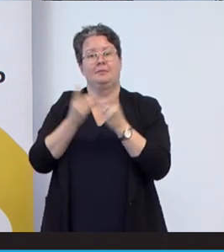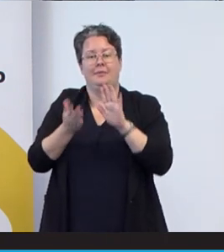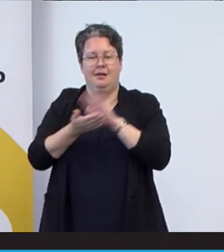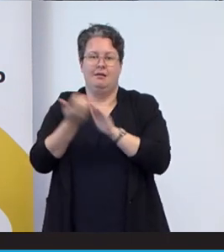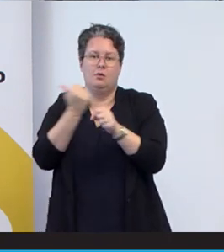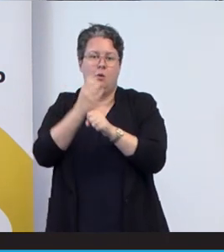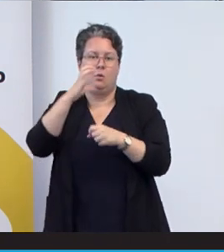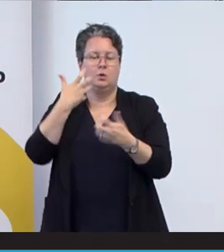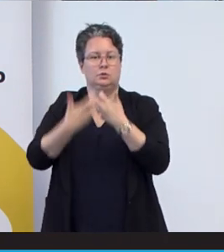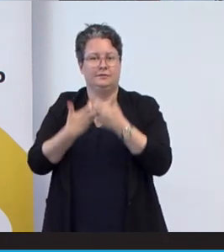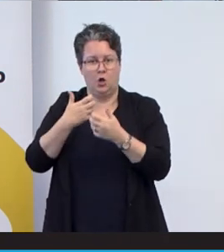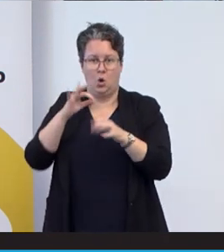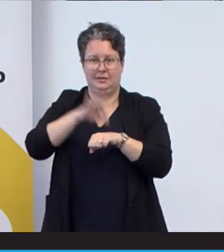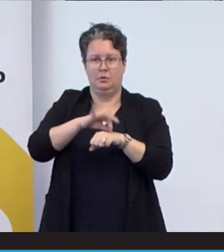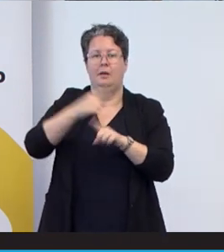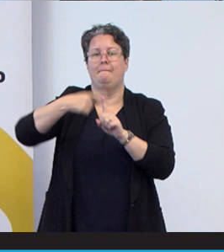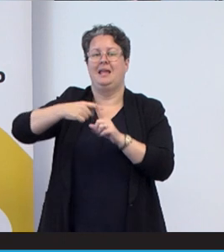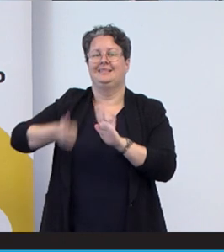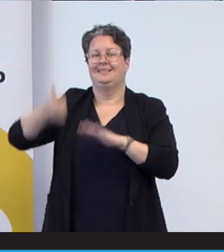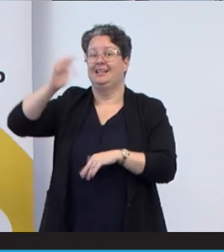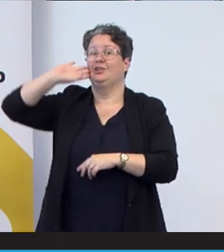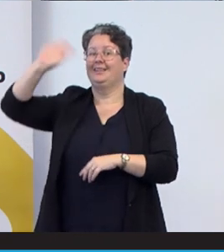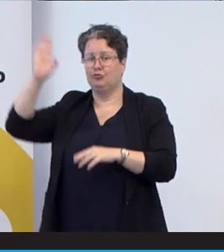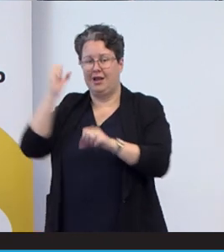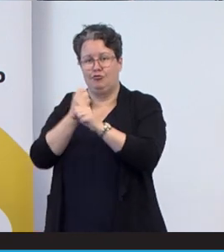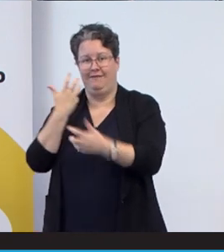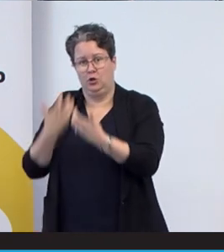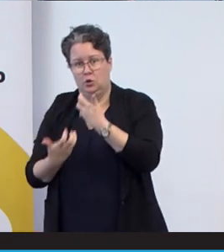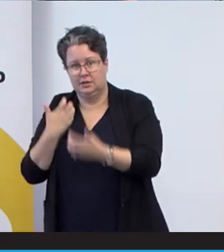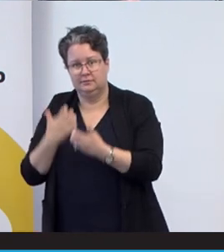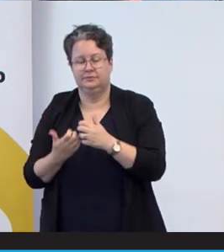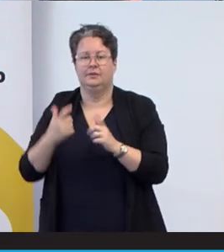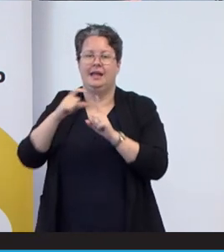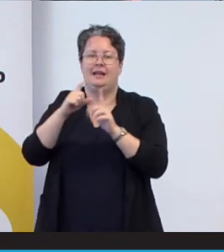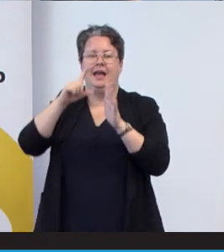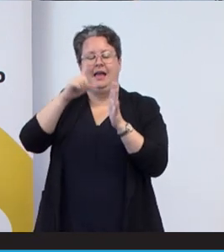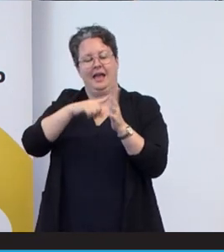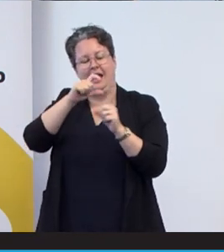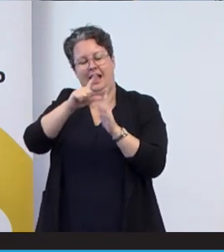is a senior lecturer at Griffith University and Adjunct Research Fellow at the Menzies